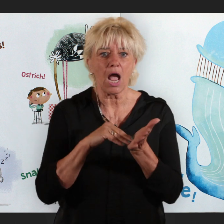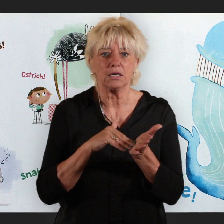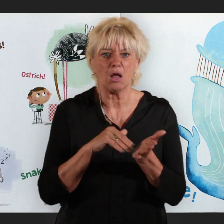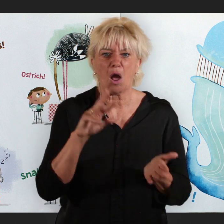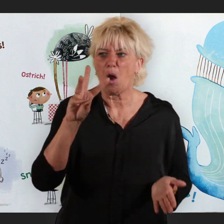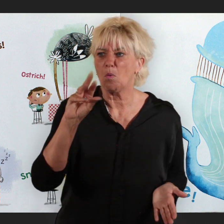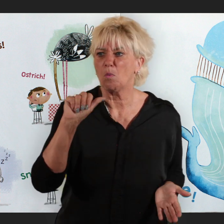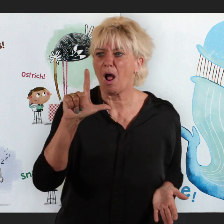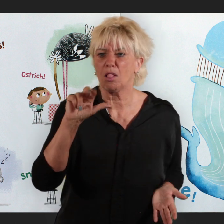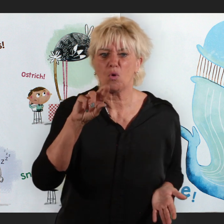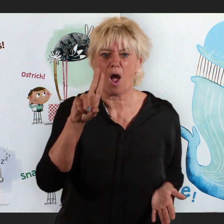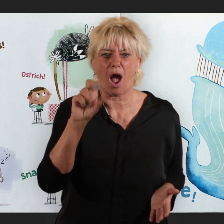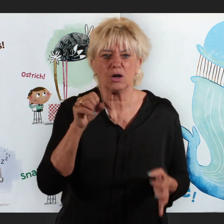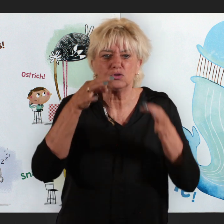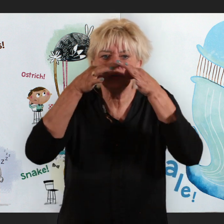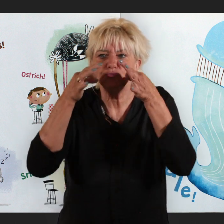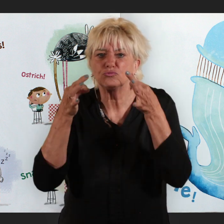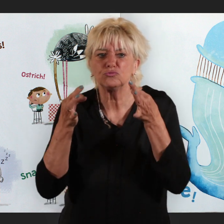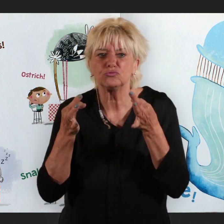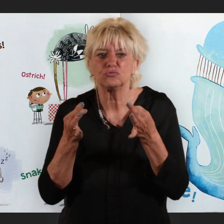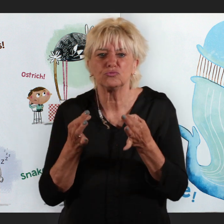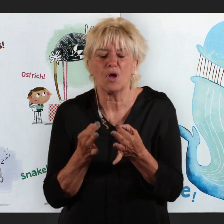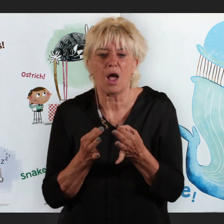Walrus!